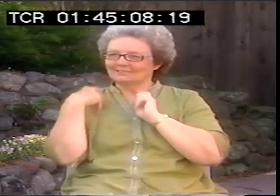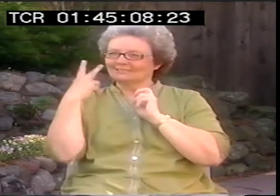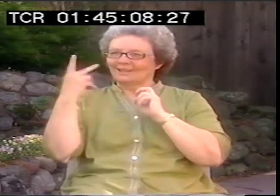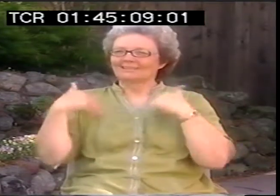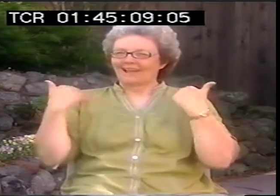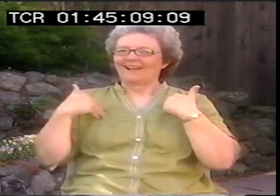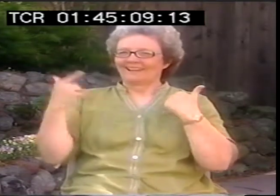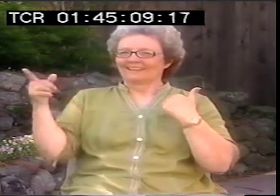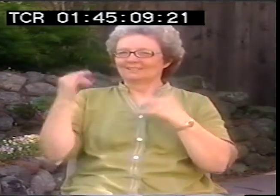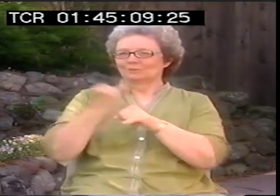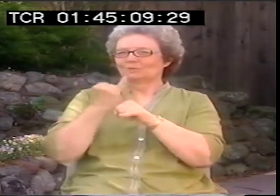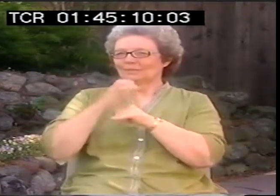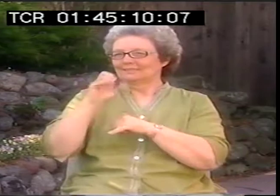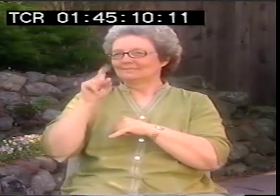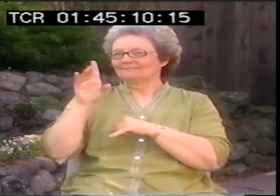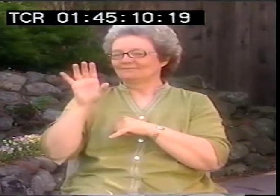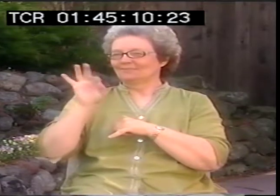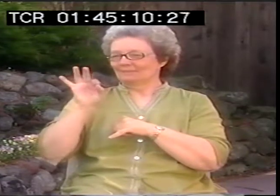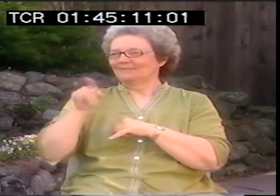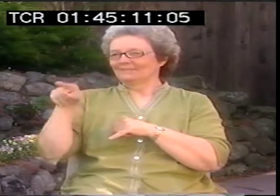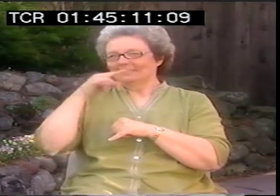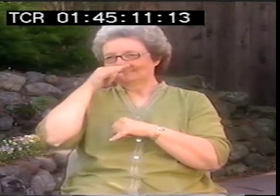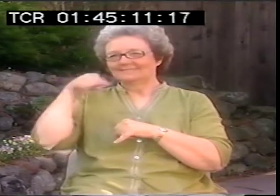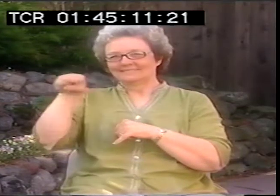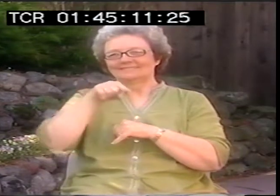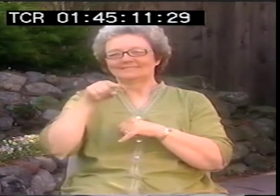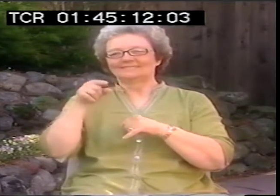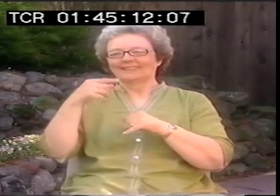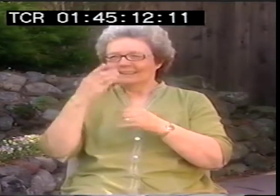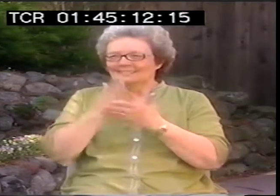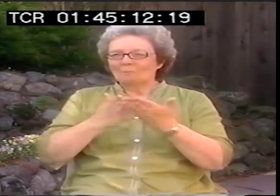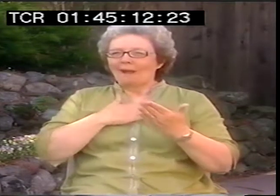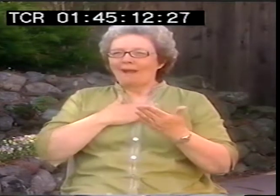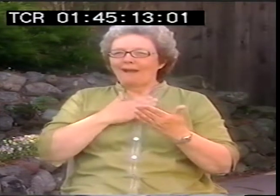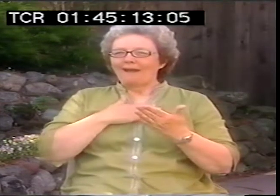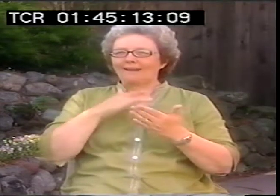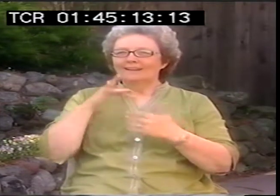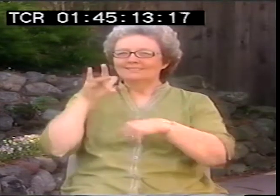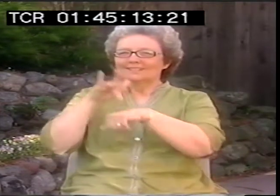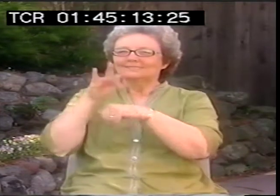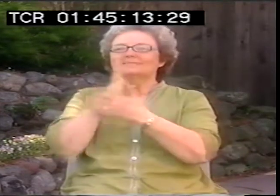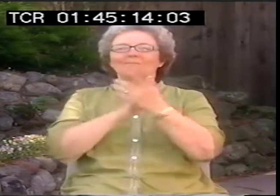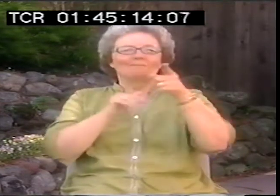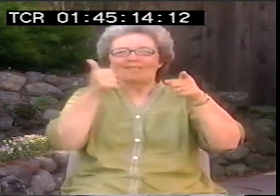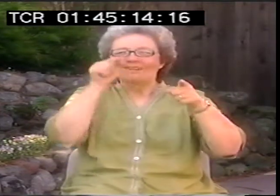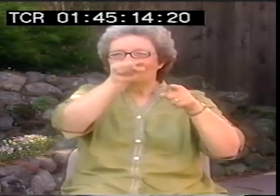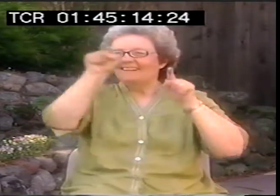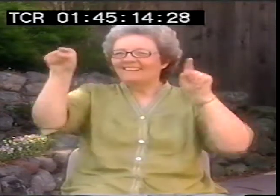I've seen a lot of kids at the school for the deaf, especially in Fremont, some of my poems actually, I've seen some of them out there,